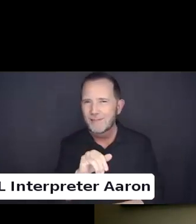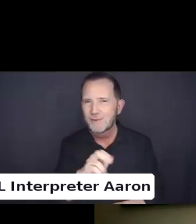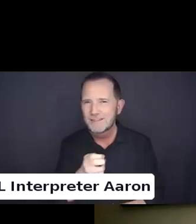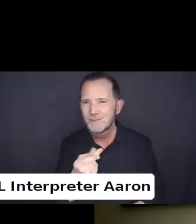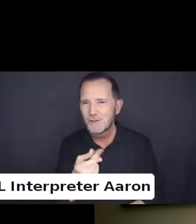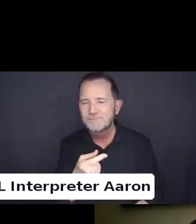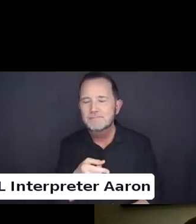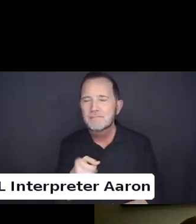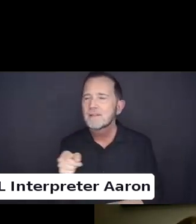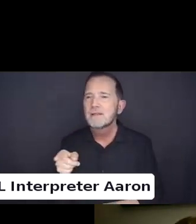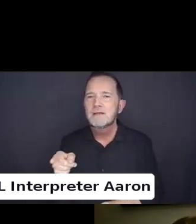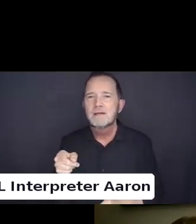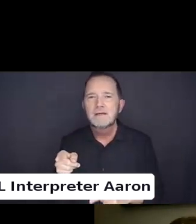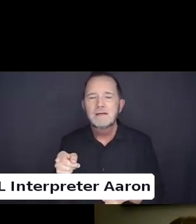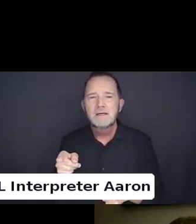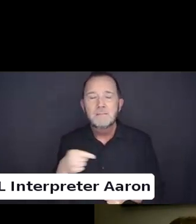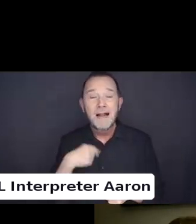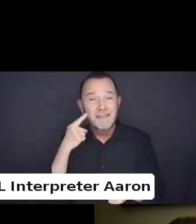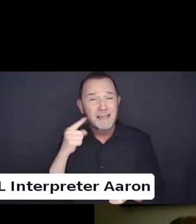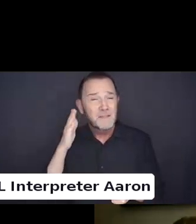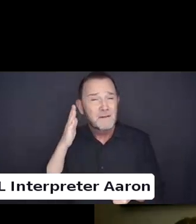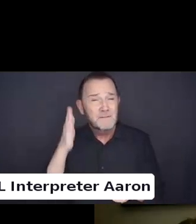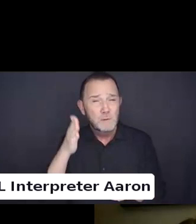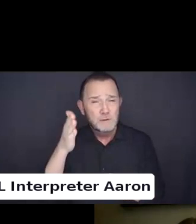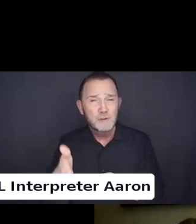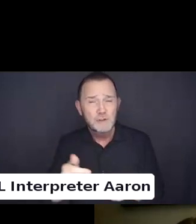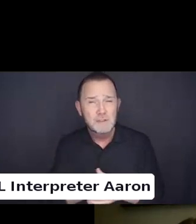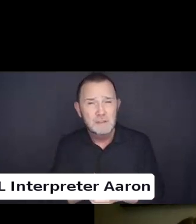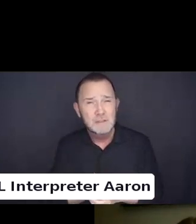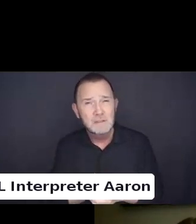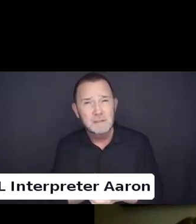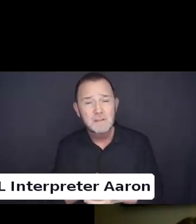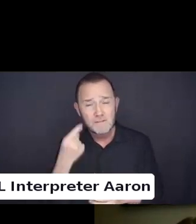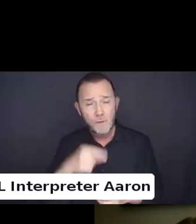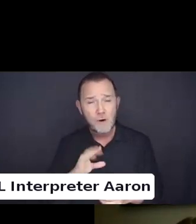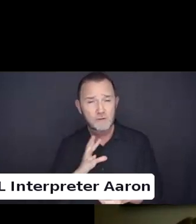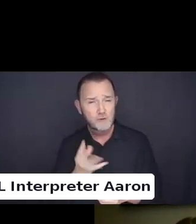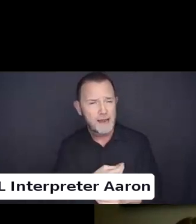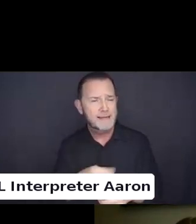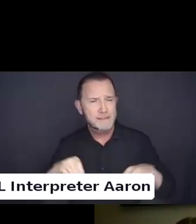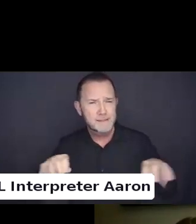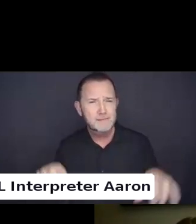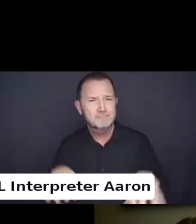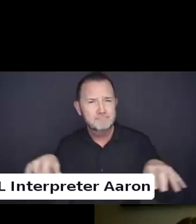I think it is a very likely future with trans advocacy where we end up sort of like we did